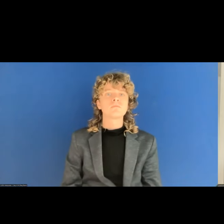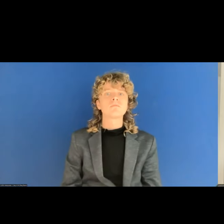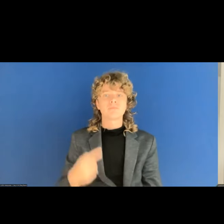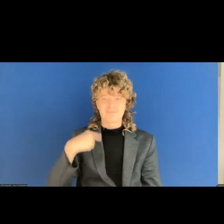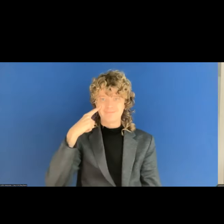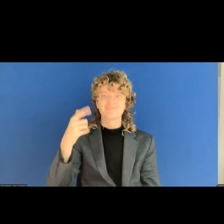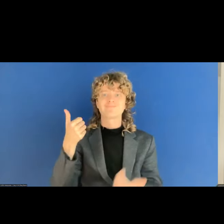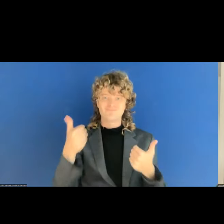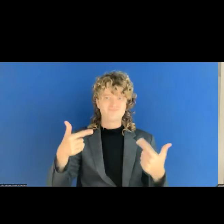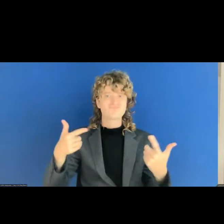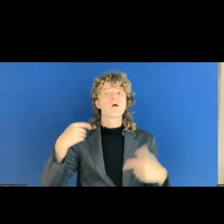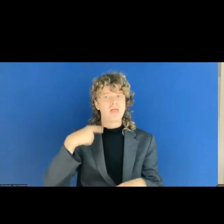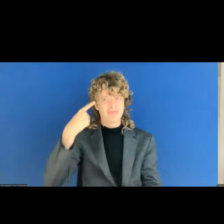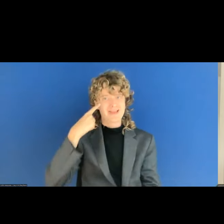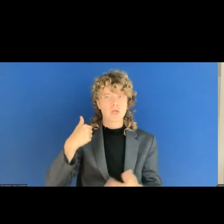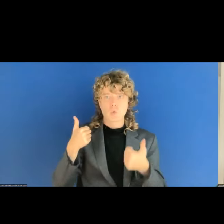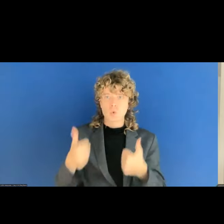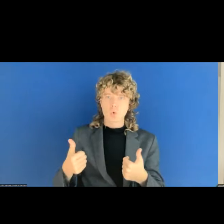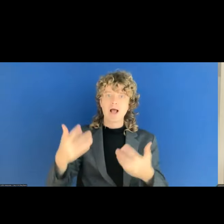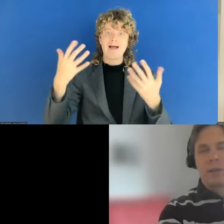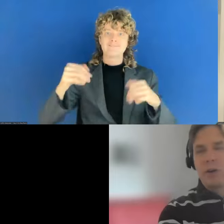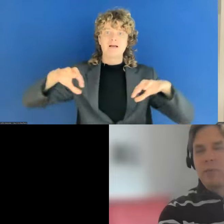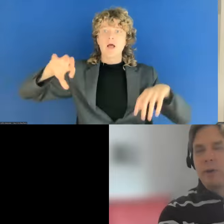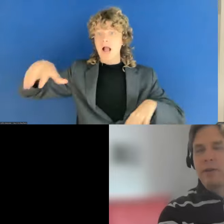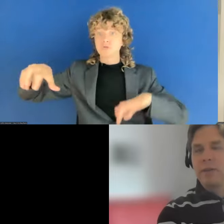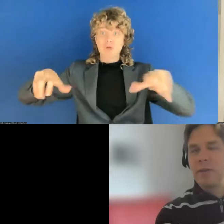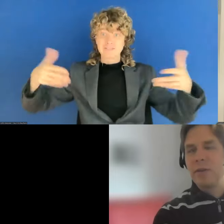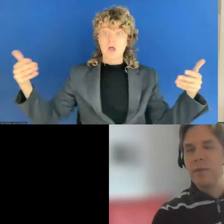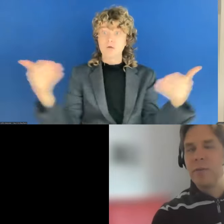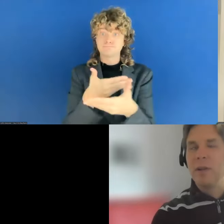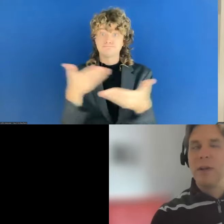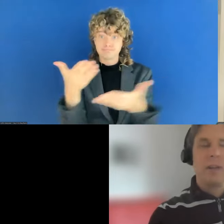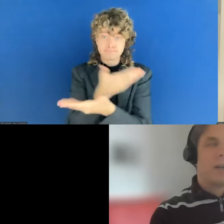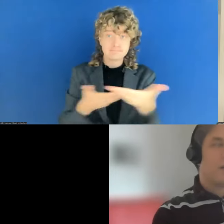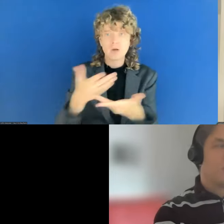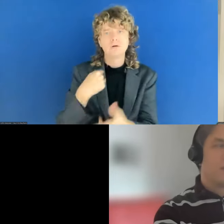oh, should start my wheel. Okay. I think I'm quite visible, I hope.